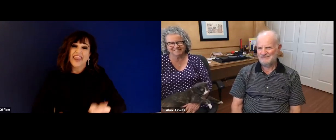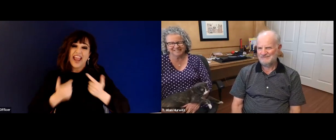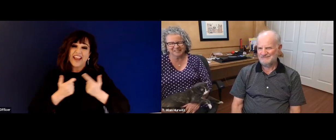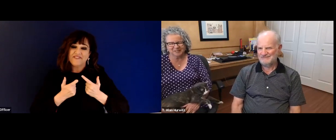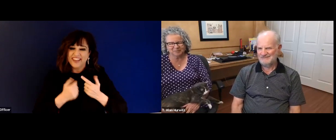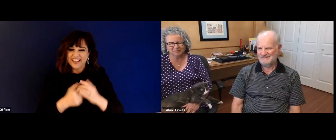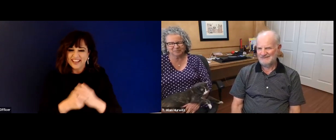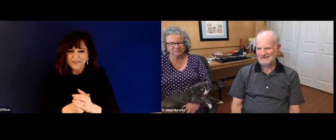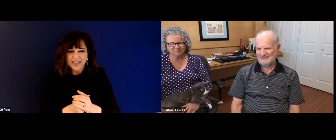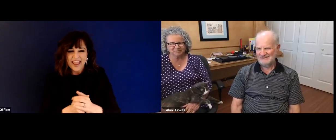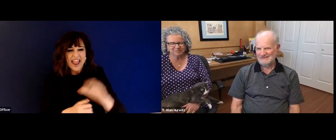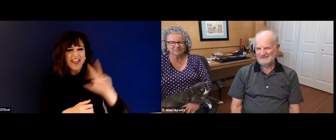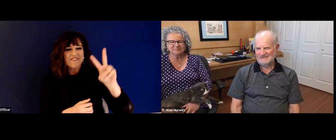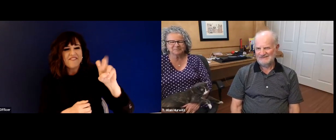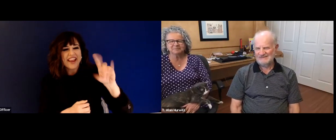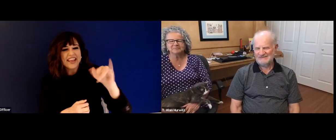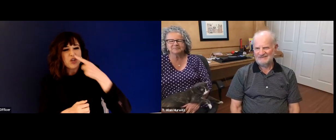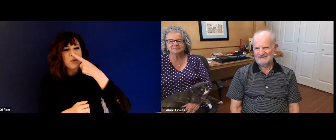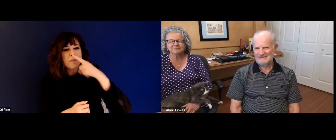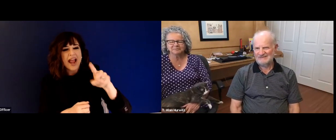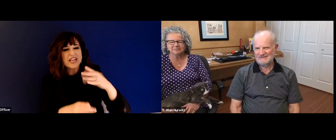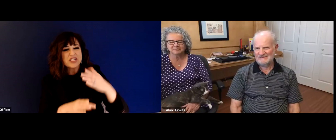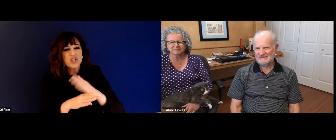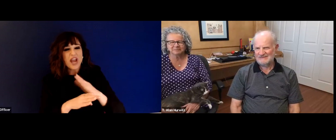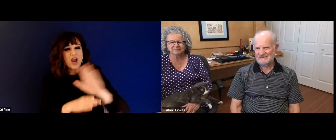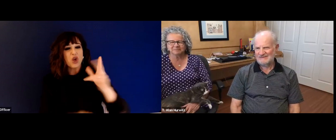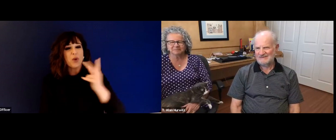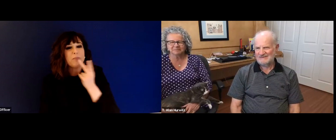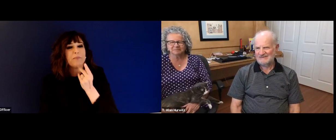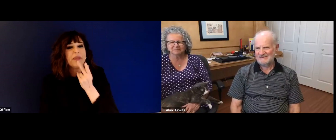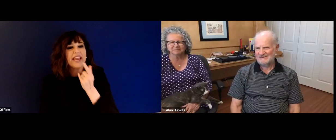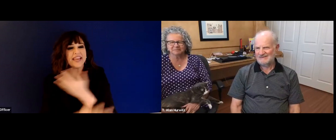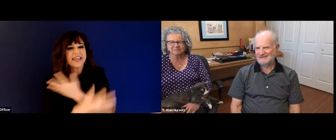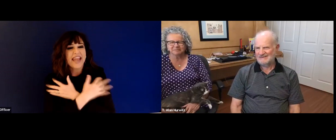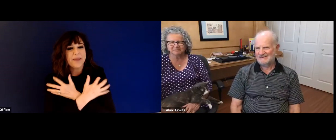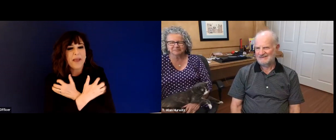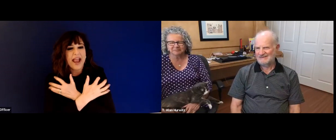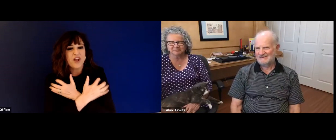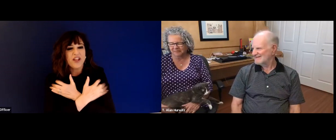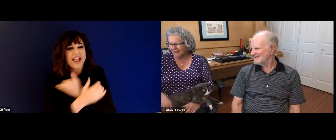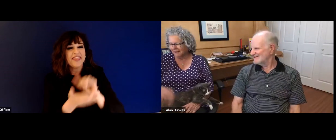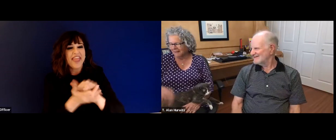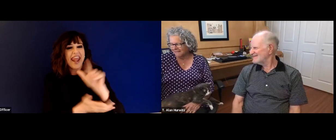dated each other since their sophomore year of high school, they have been together that long, long time? And obviously